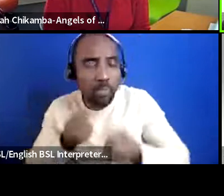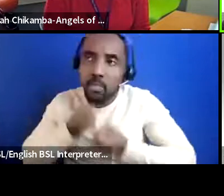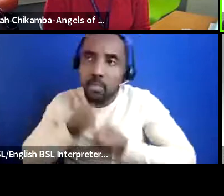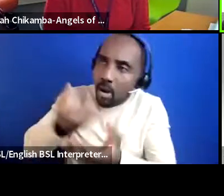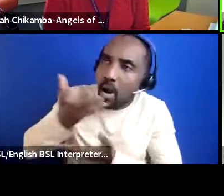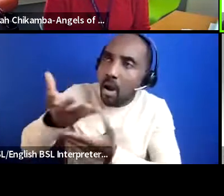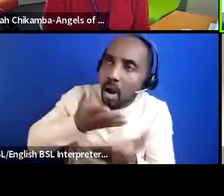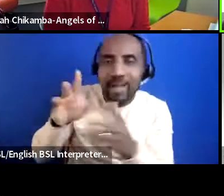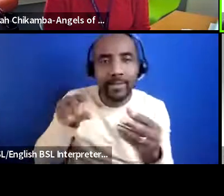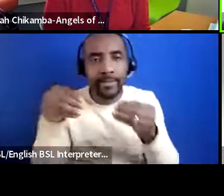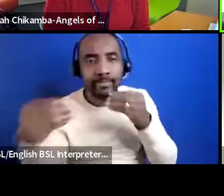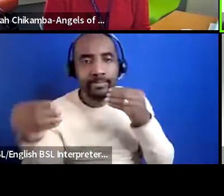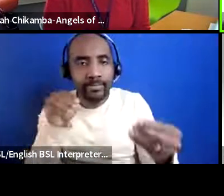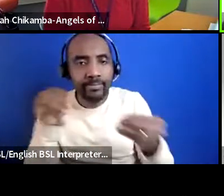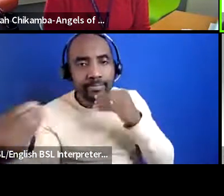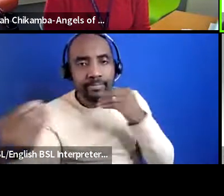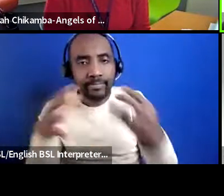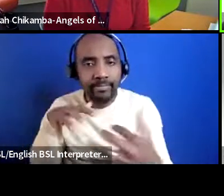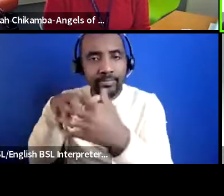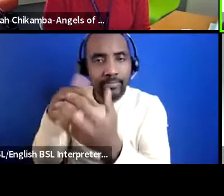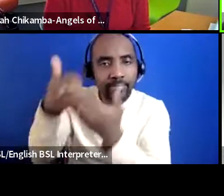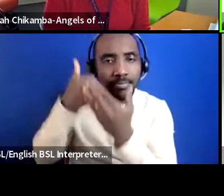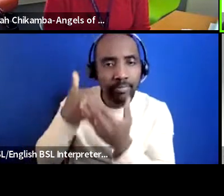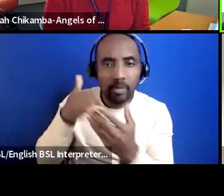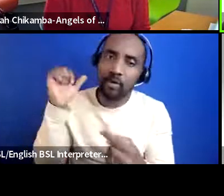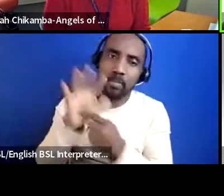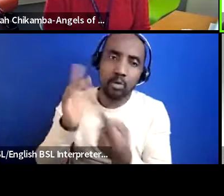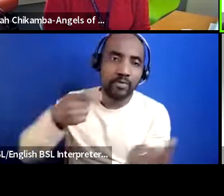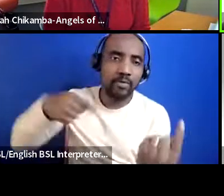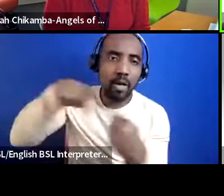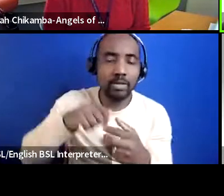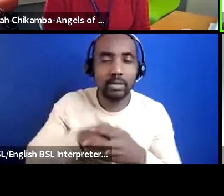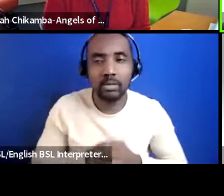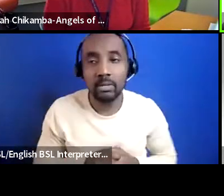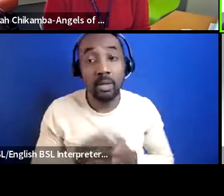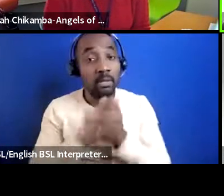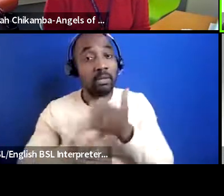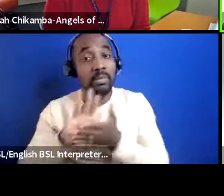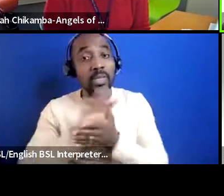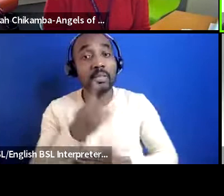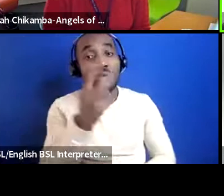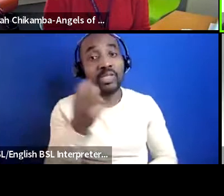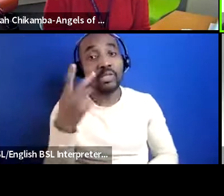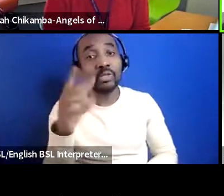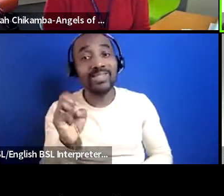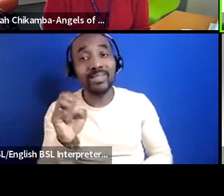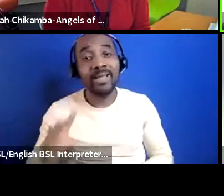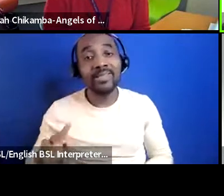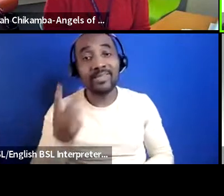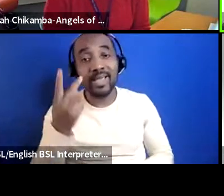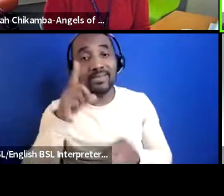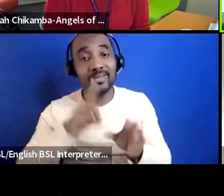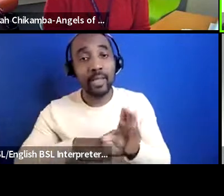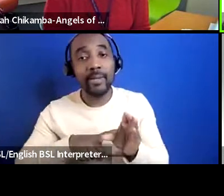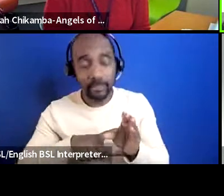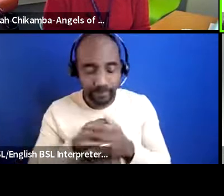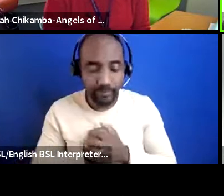really really important for us um it meant that in 2020 we we went into into our second year